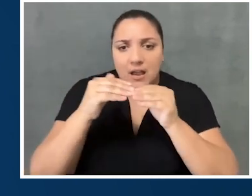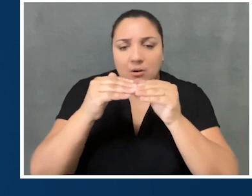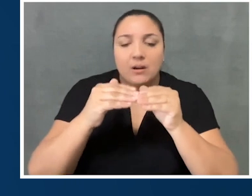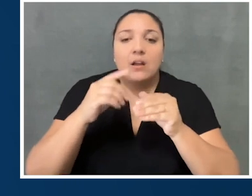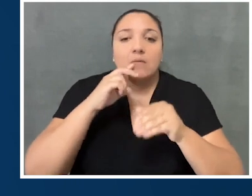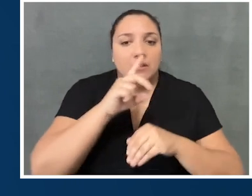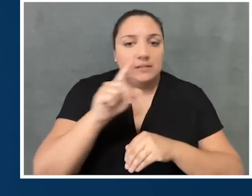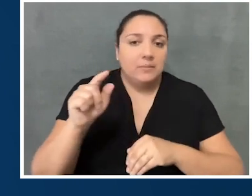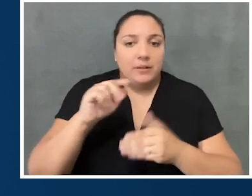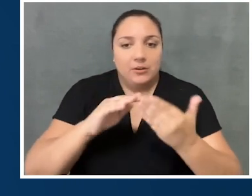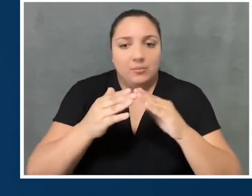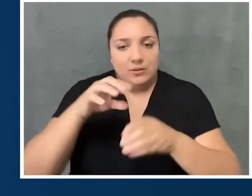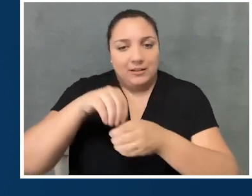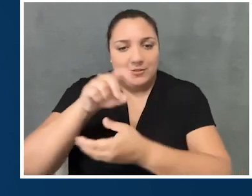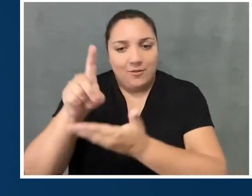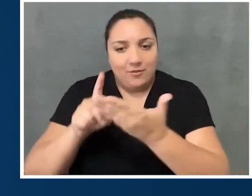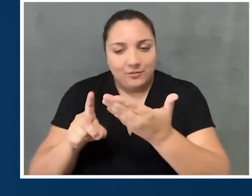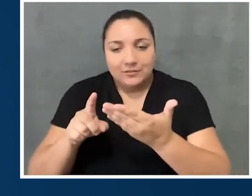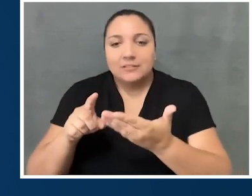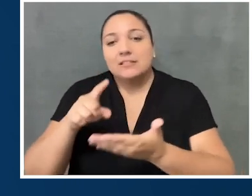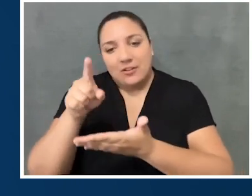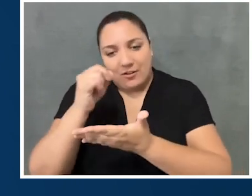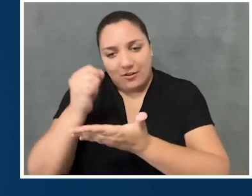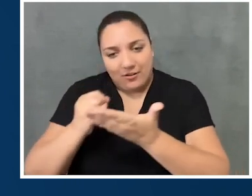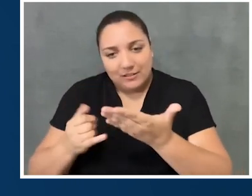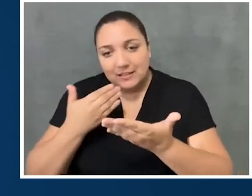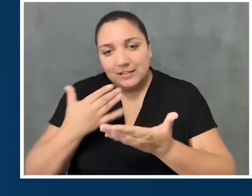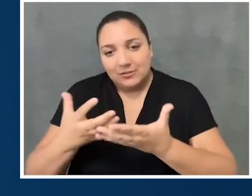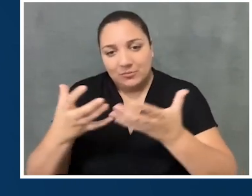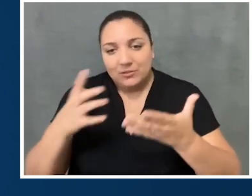for the disability community in the arts. Kirsten, thank you so much for joining us today.